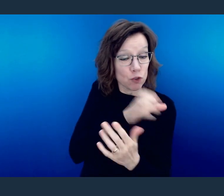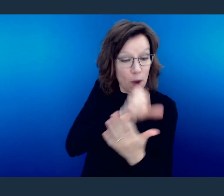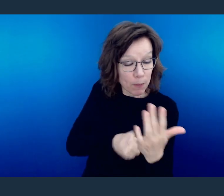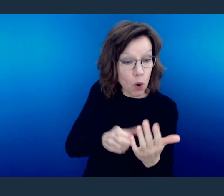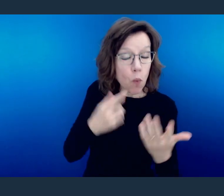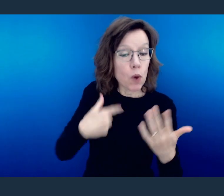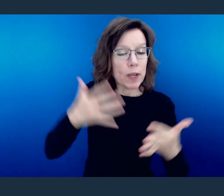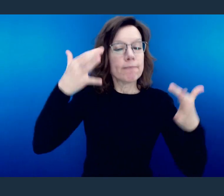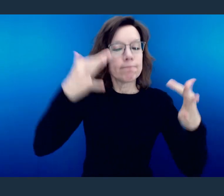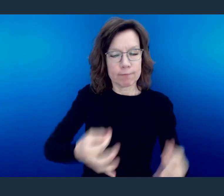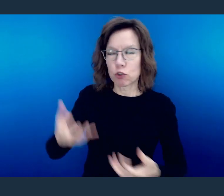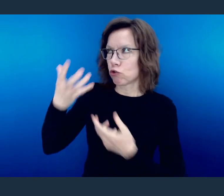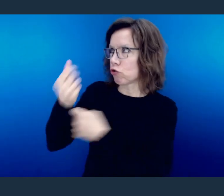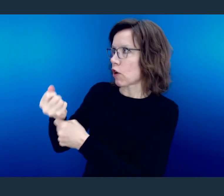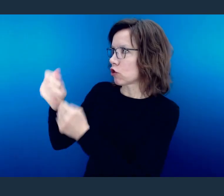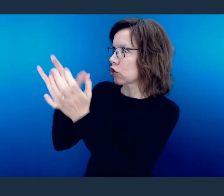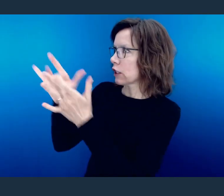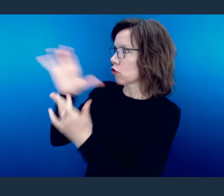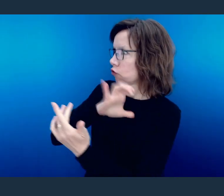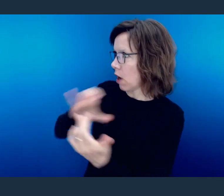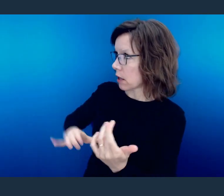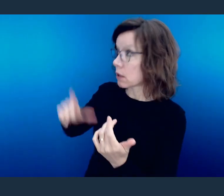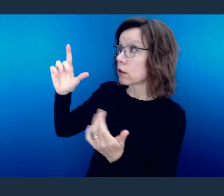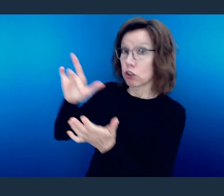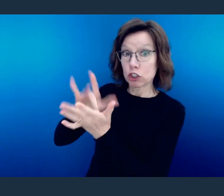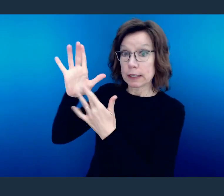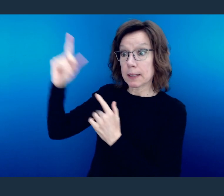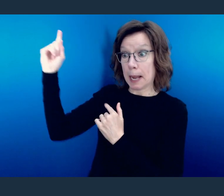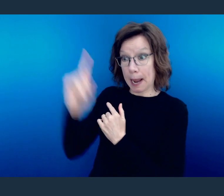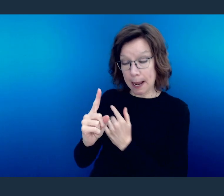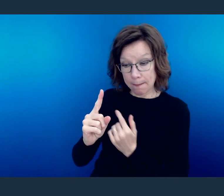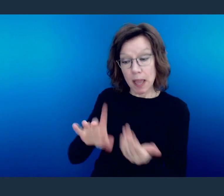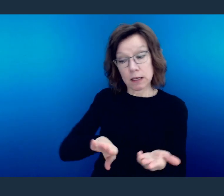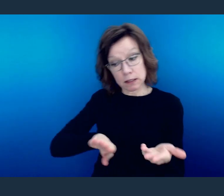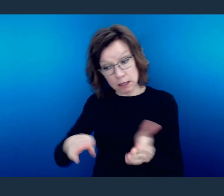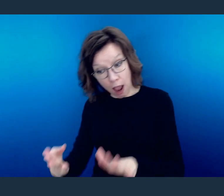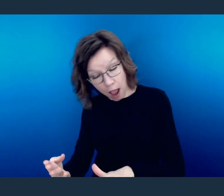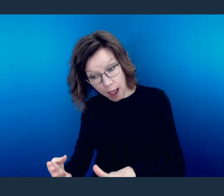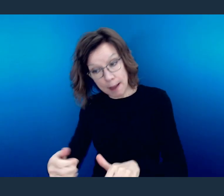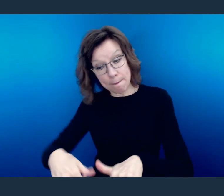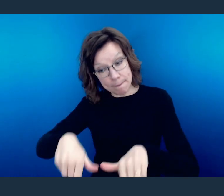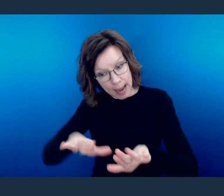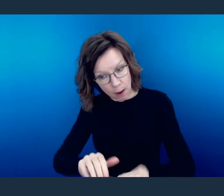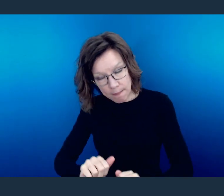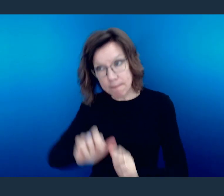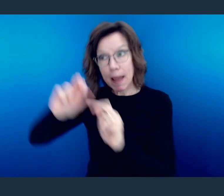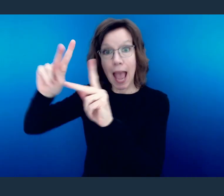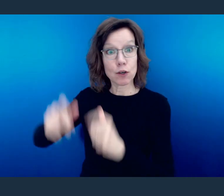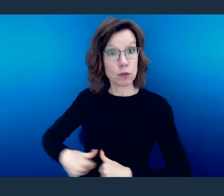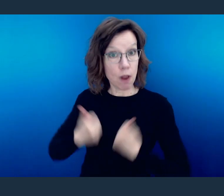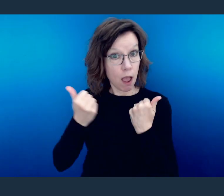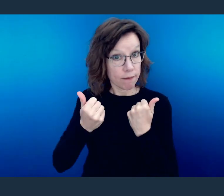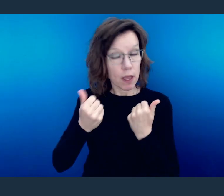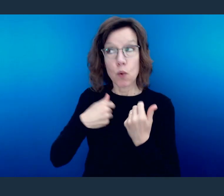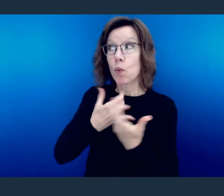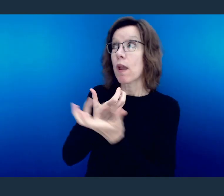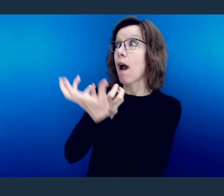Jesus Christ, because of His death, burial, and resurrection, we were transformed from enemies of God to friends of God.